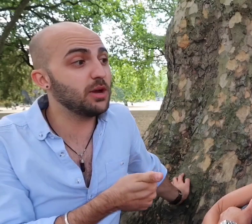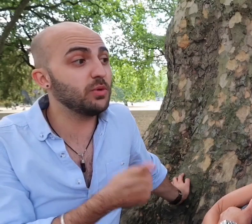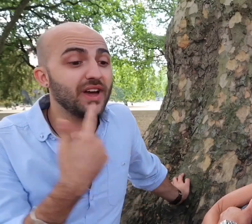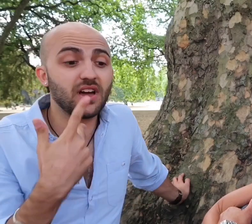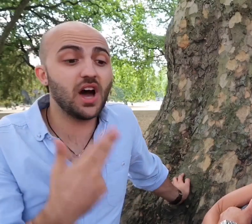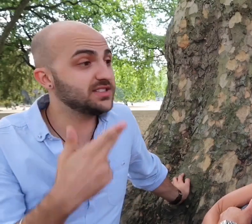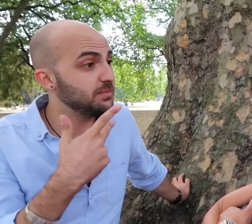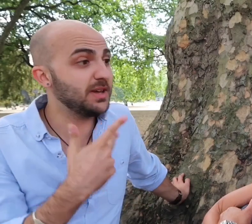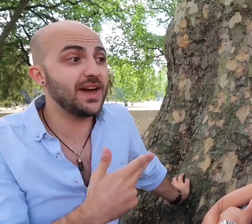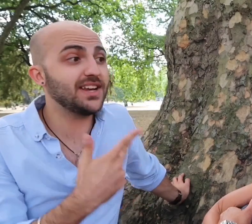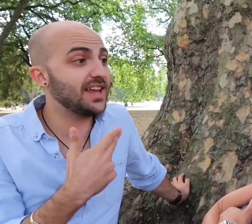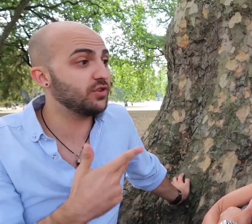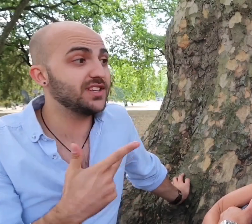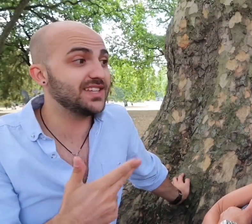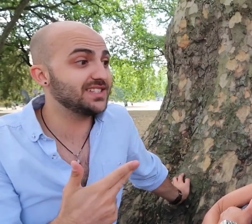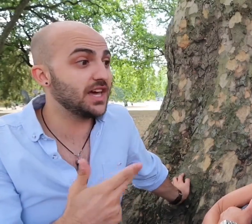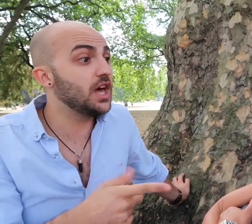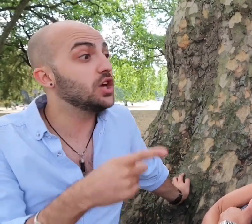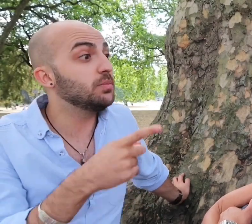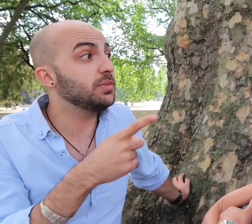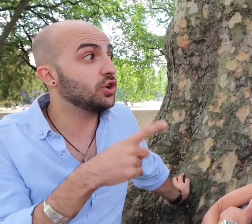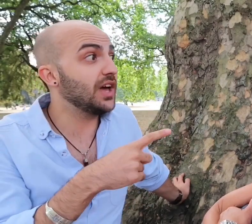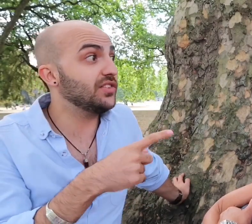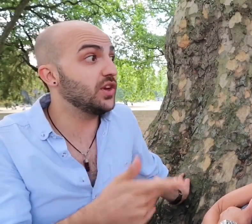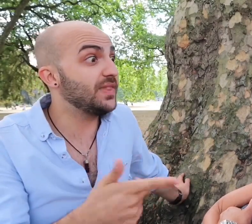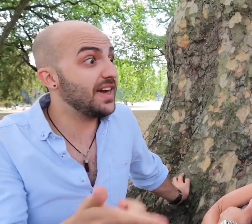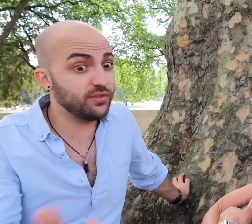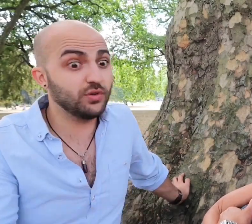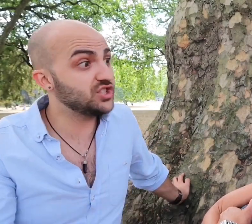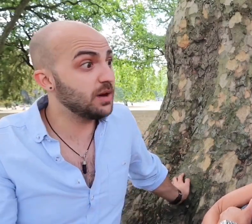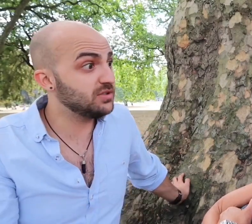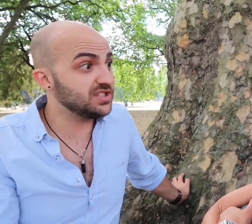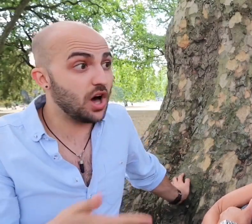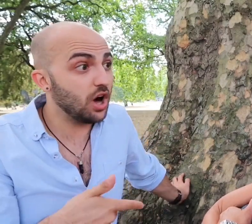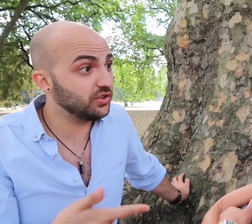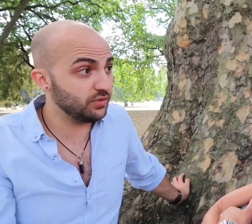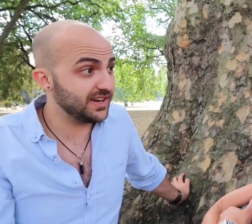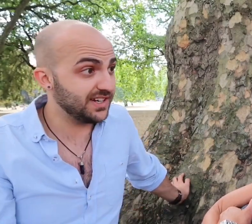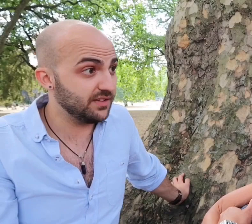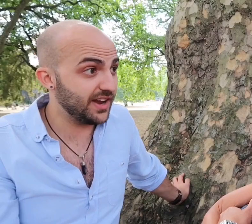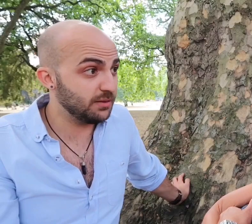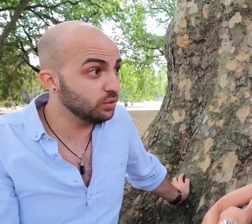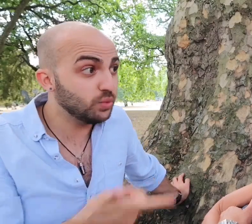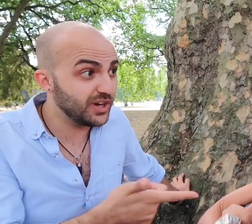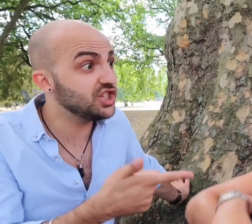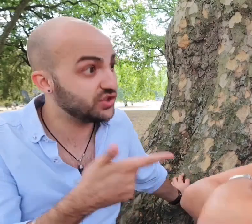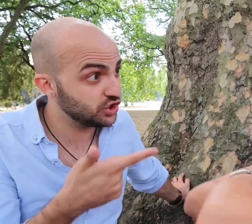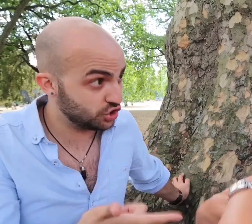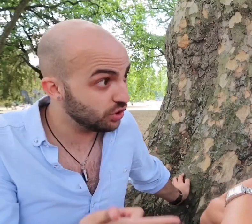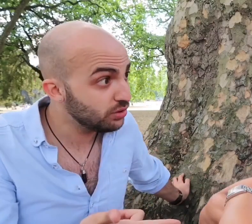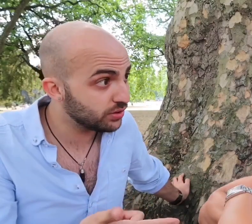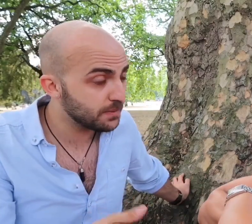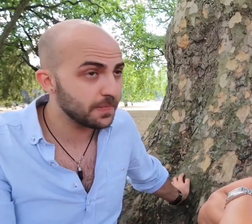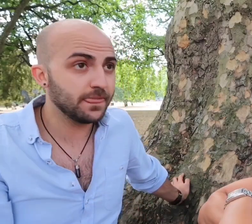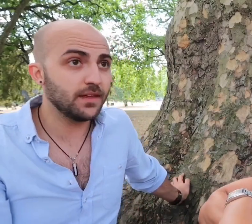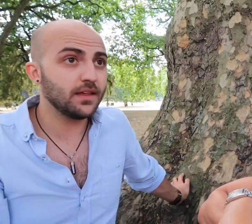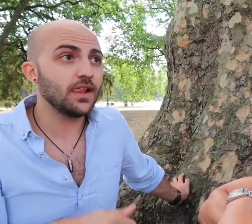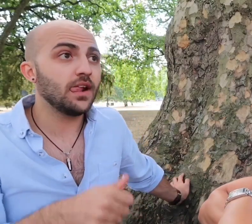moment where cuts are being made left, right and centre and so therefore interpreters aren't so readily available which is the truth